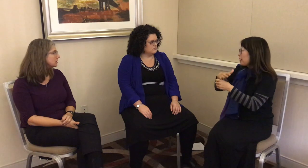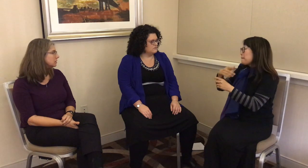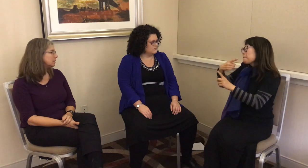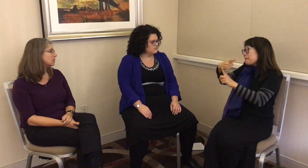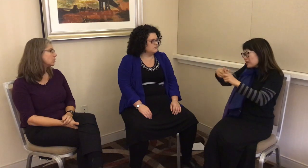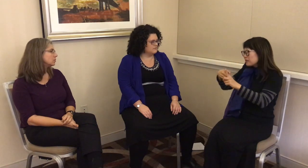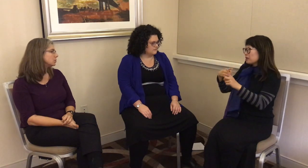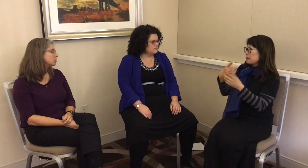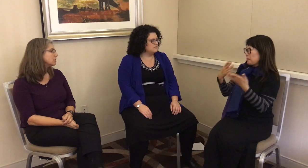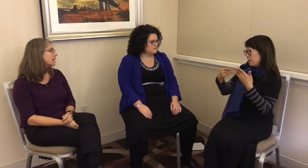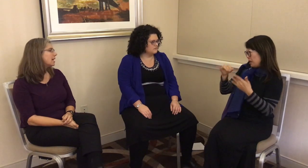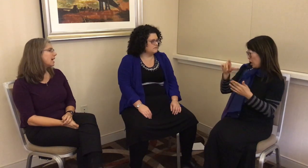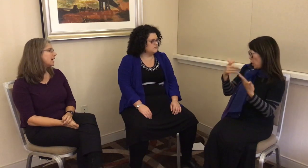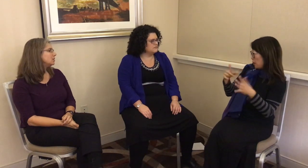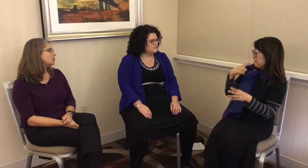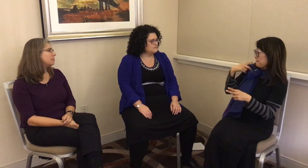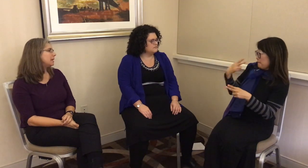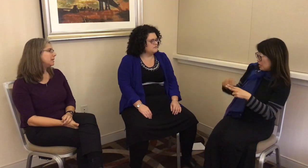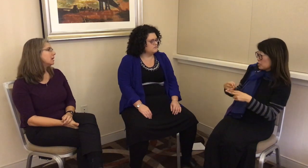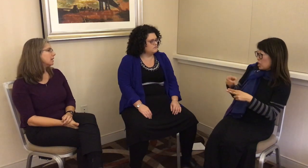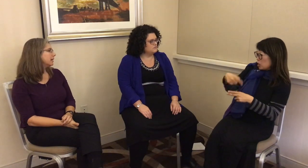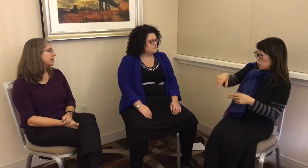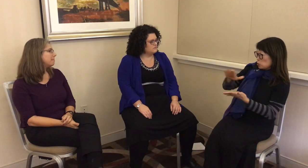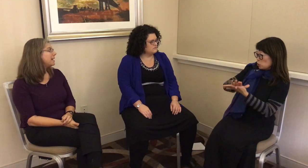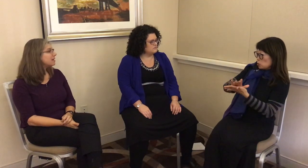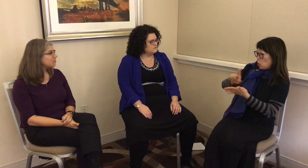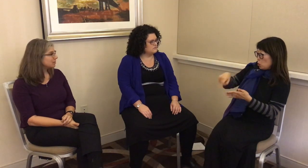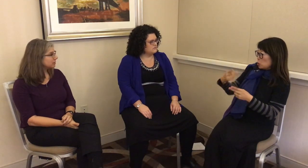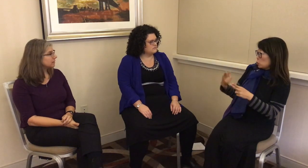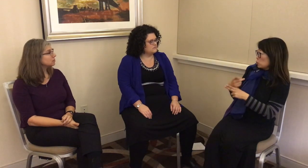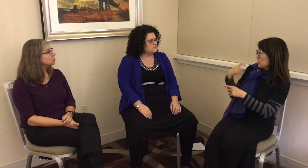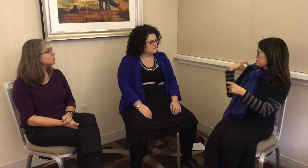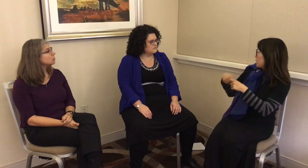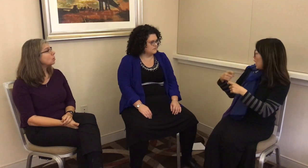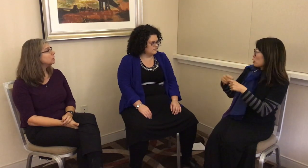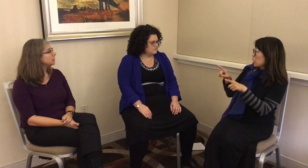in the local schools – so maybe Hilaria may have mentioned that the schools only use